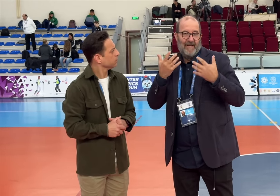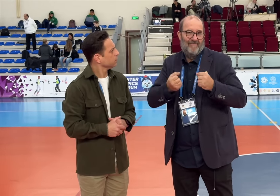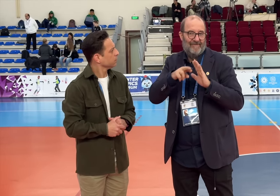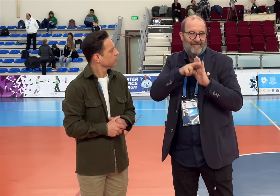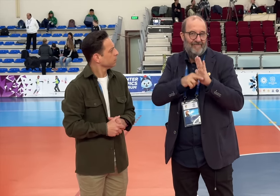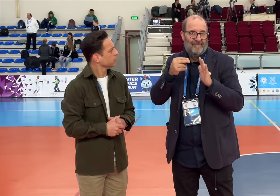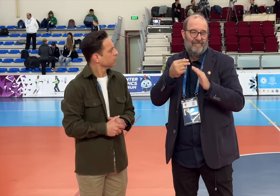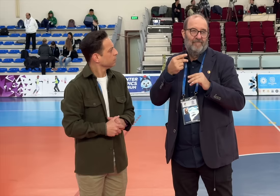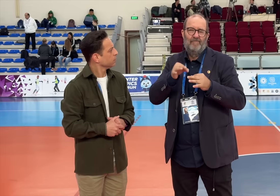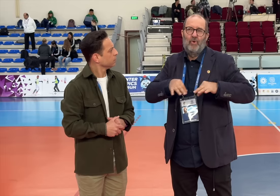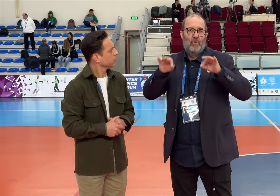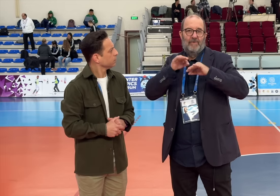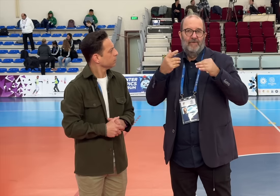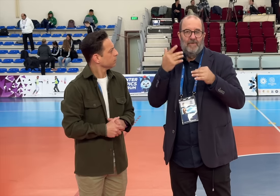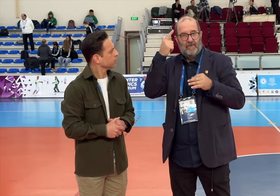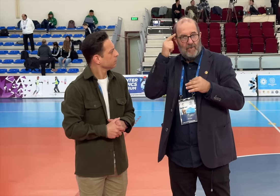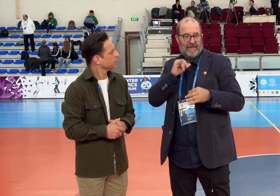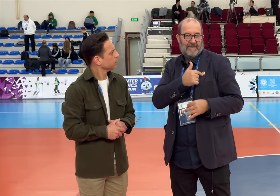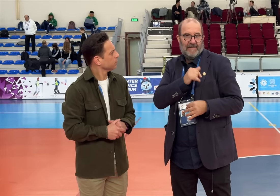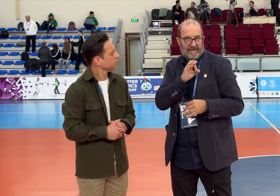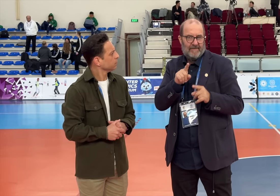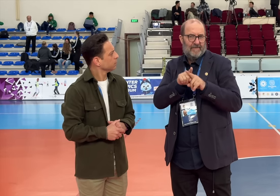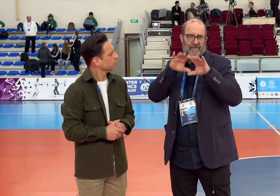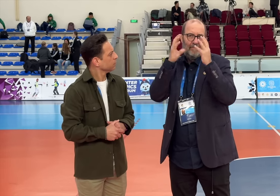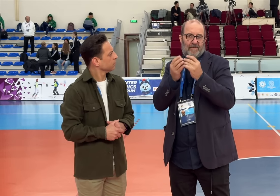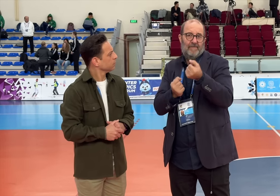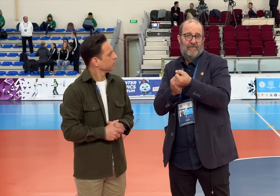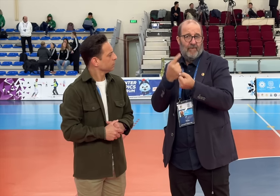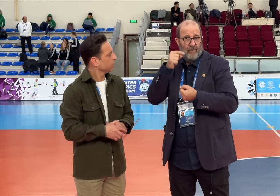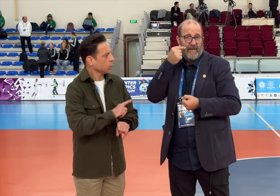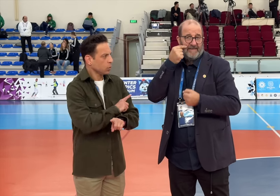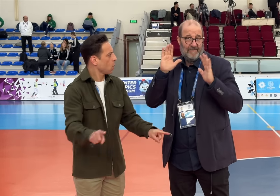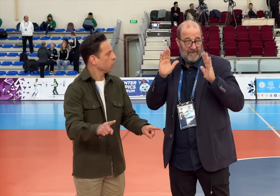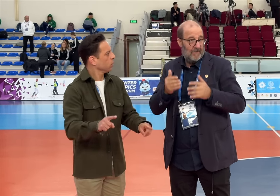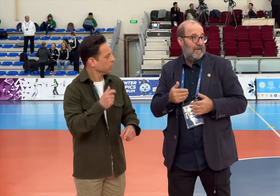ICSD takes a clear stand against racism.